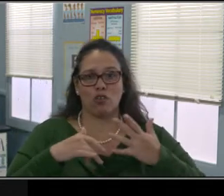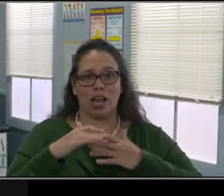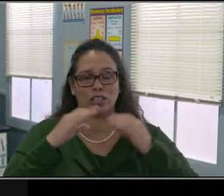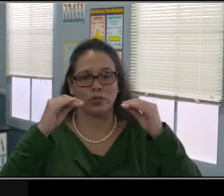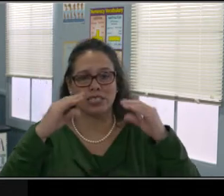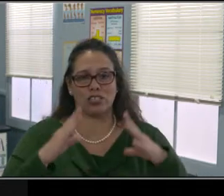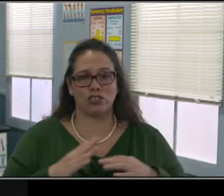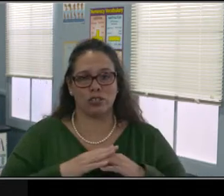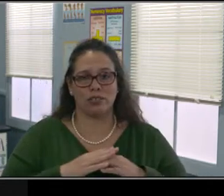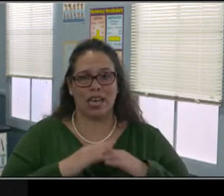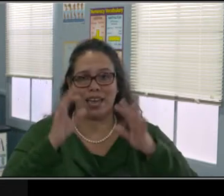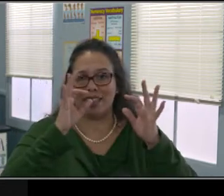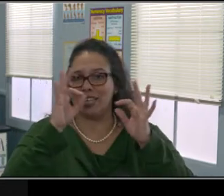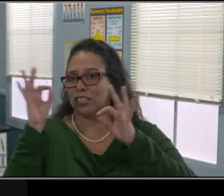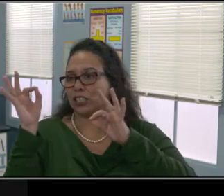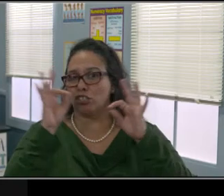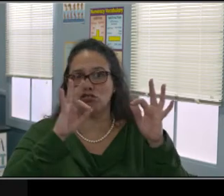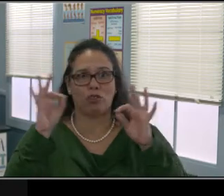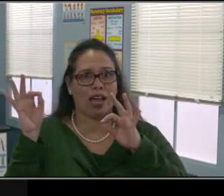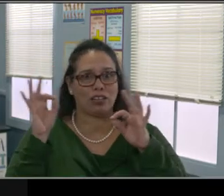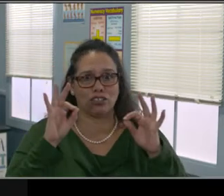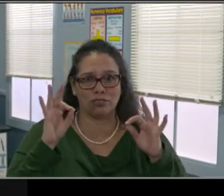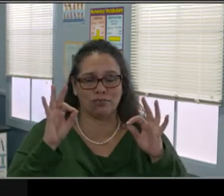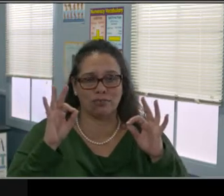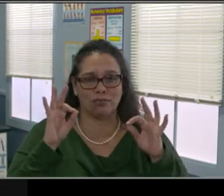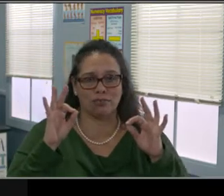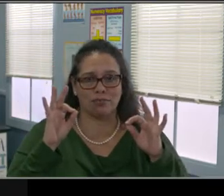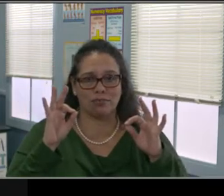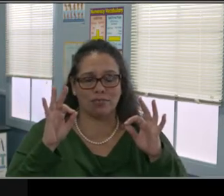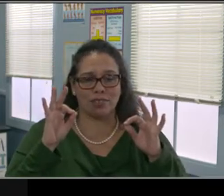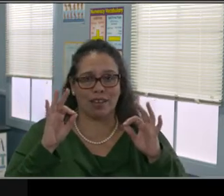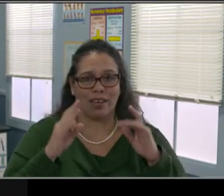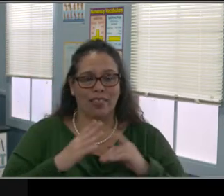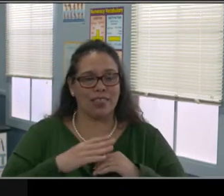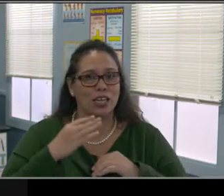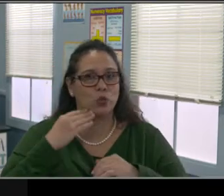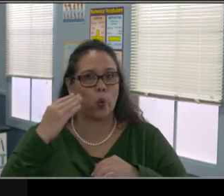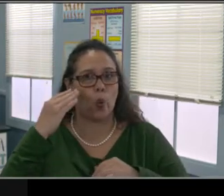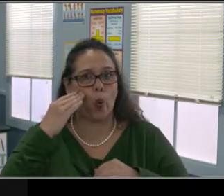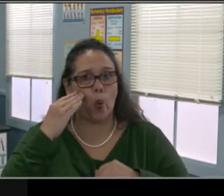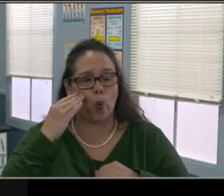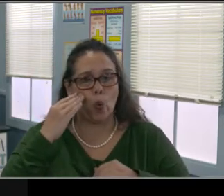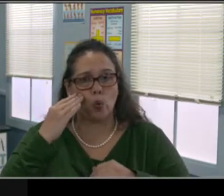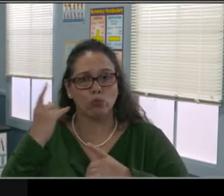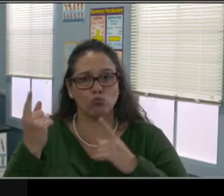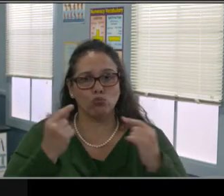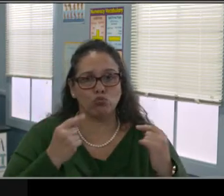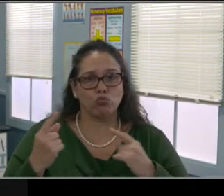and setting limits. And I'm gonna talk about each one of those particularly. Next slide.